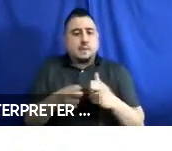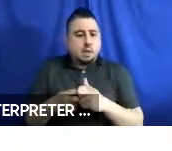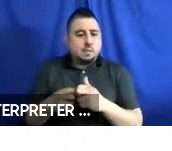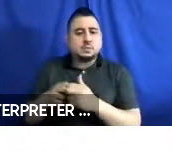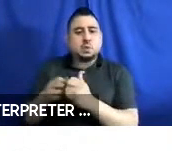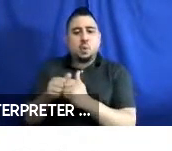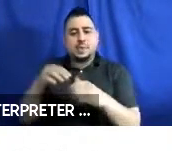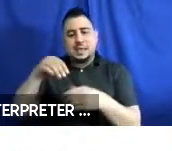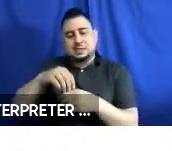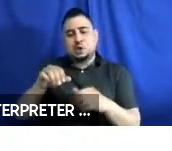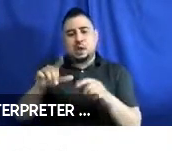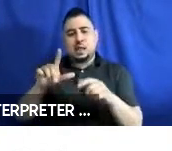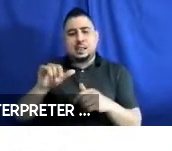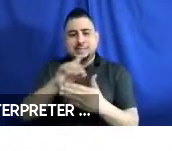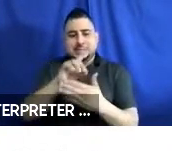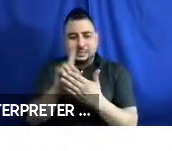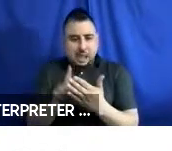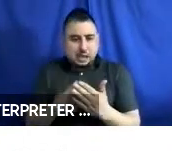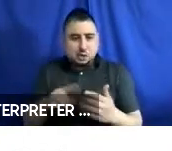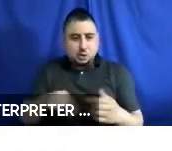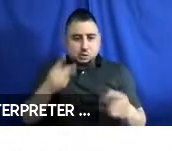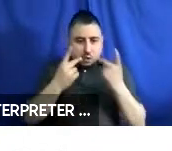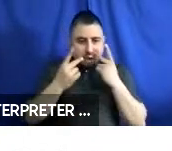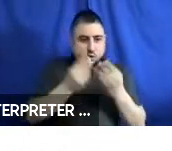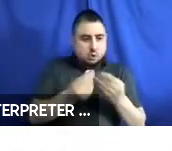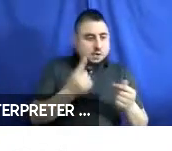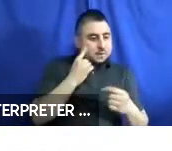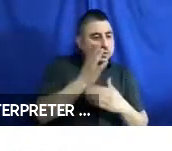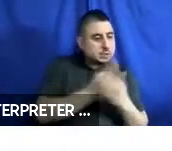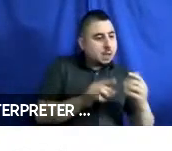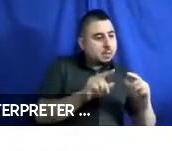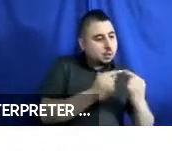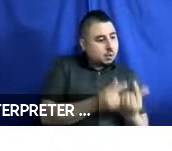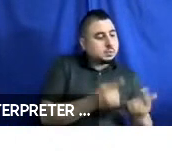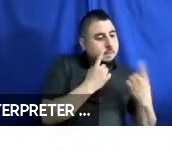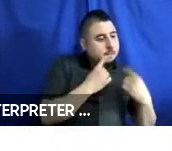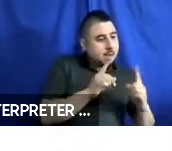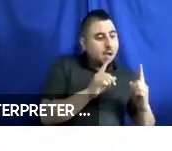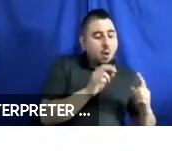interior layout. As you saw, solutions for some user groups have unintended consequences